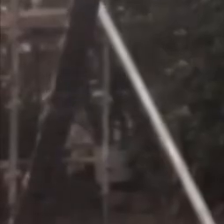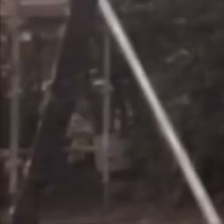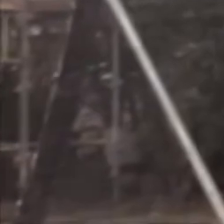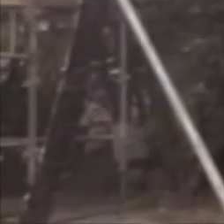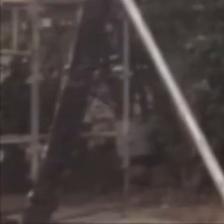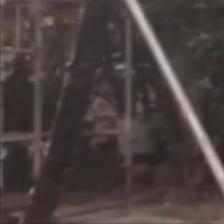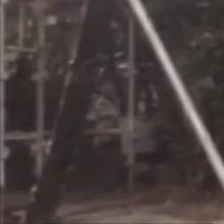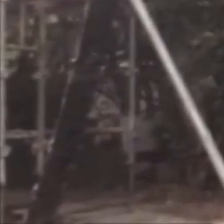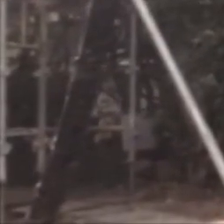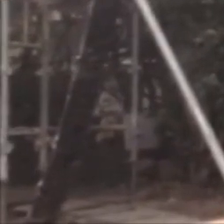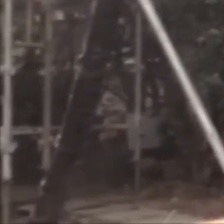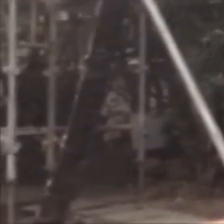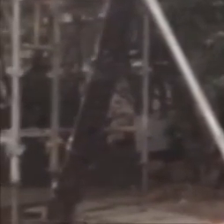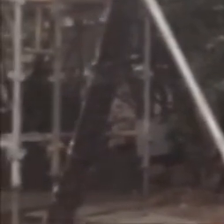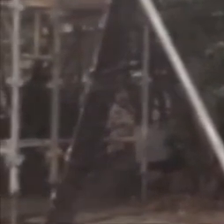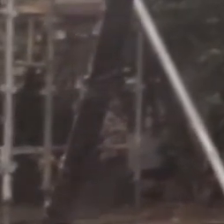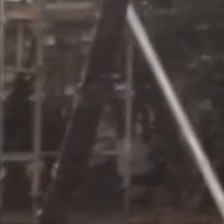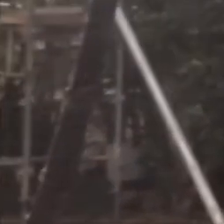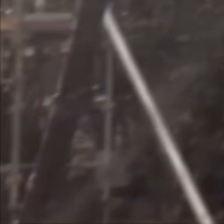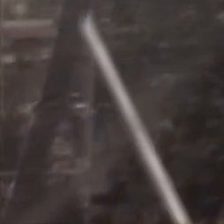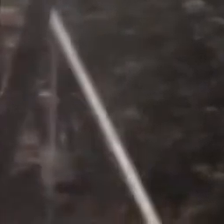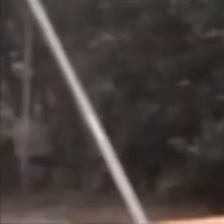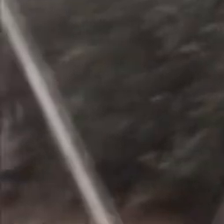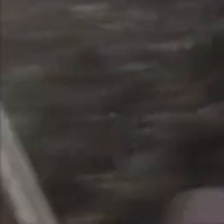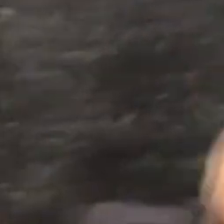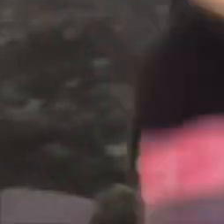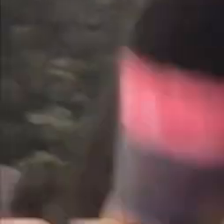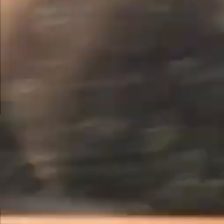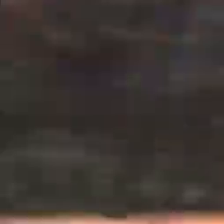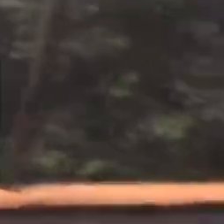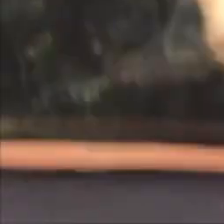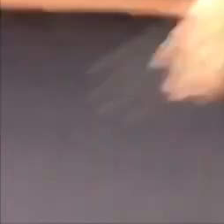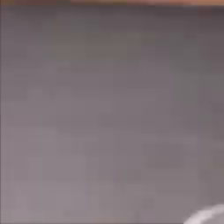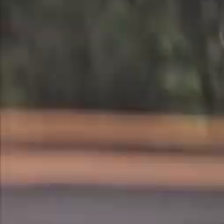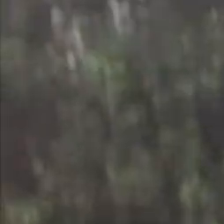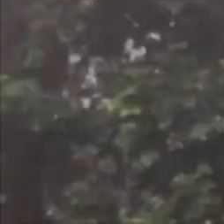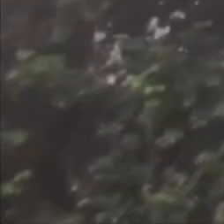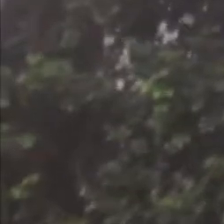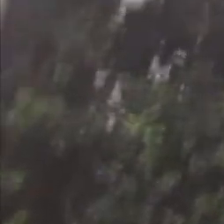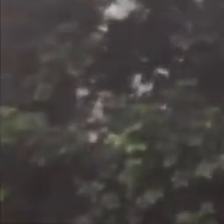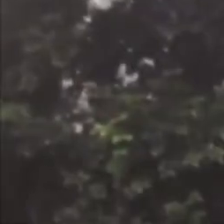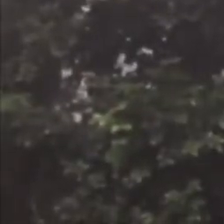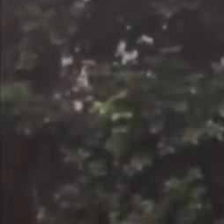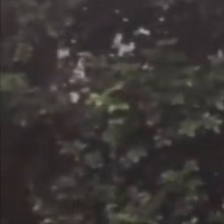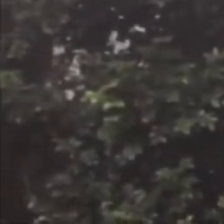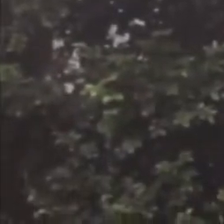I am proud of me when I do some front flips on my trampoline. For e.g.! Good.